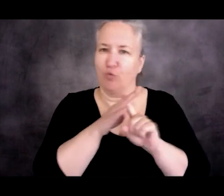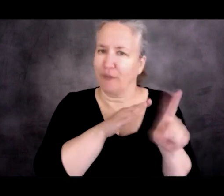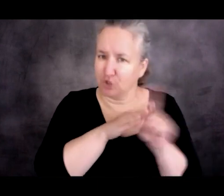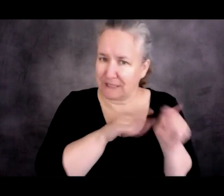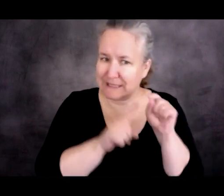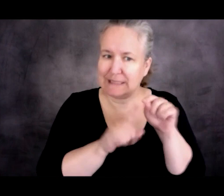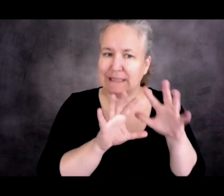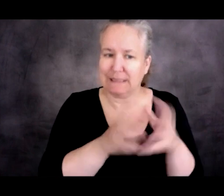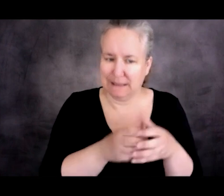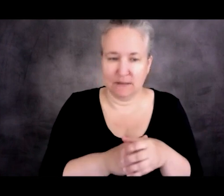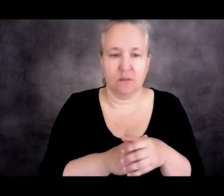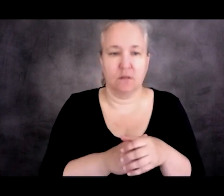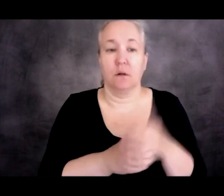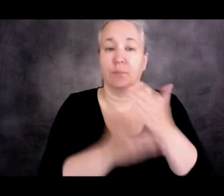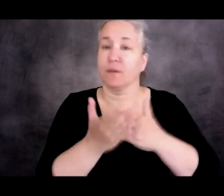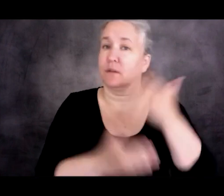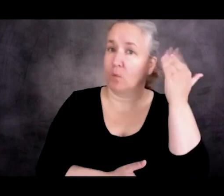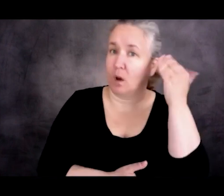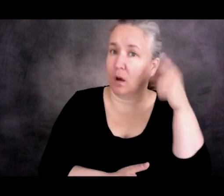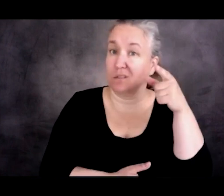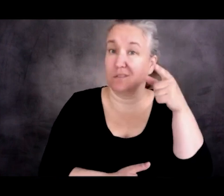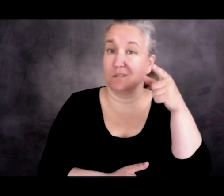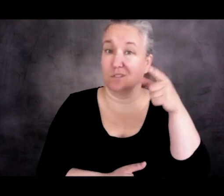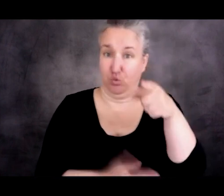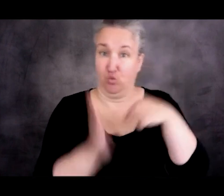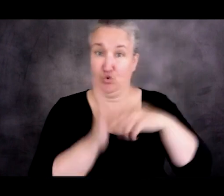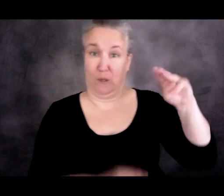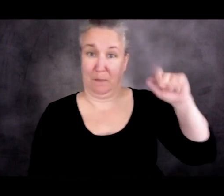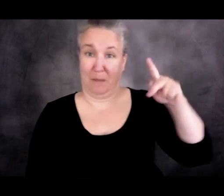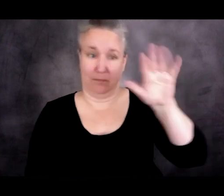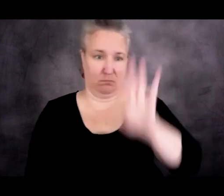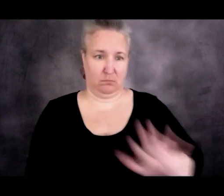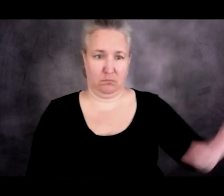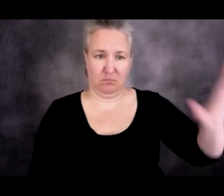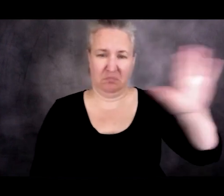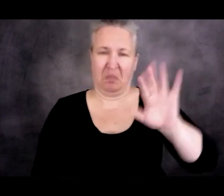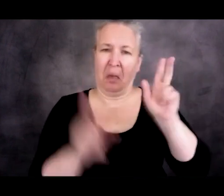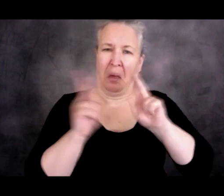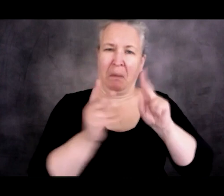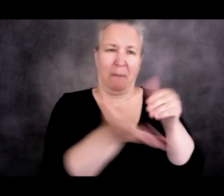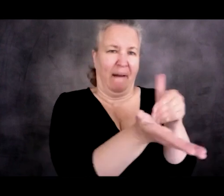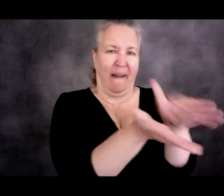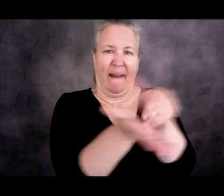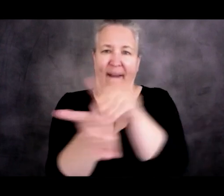because the map that you showed of displaced persons